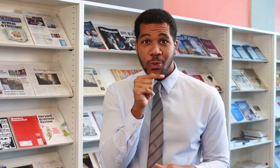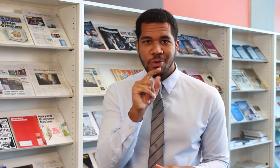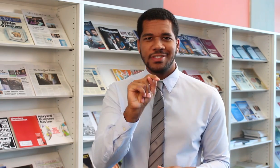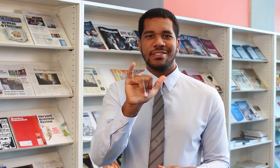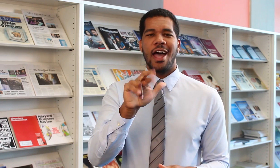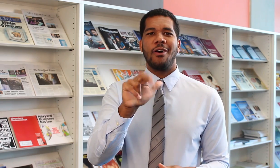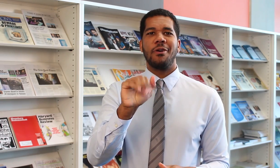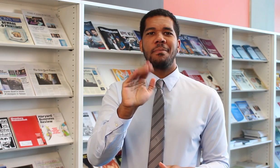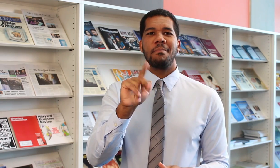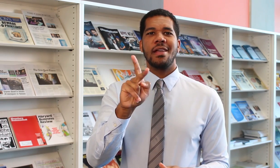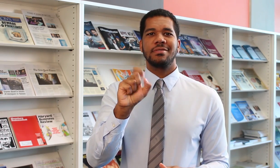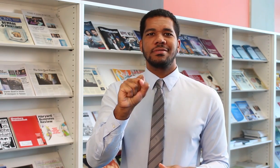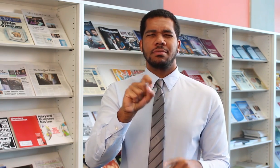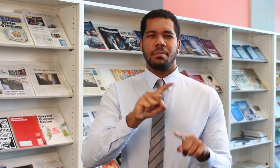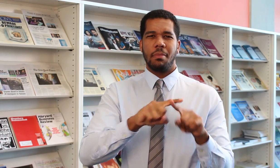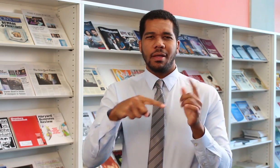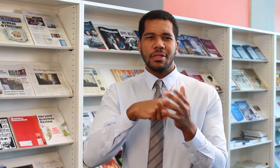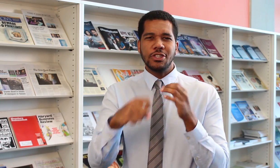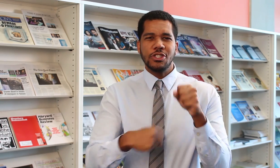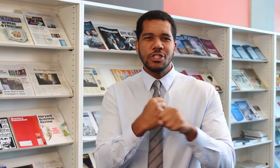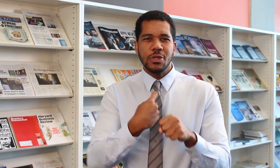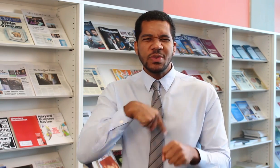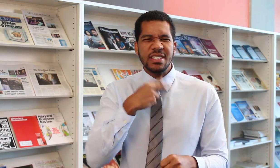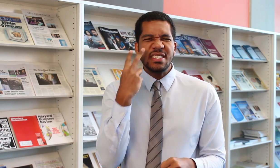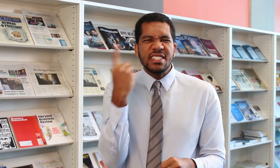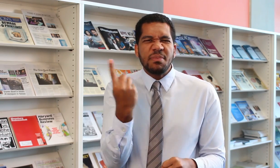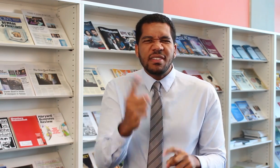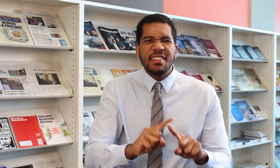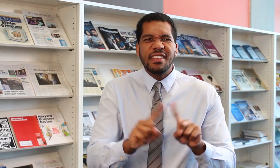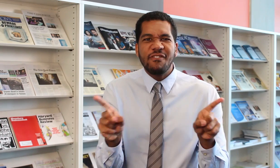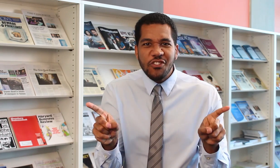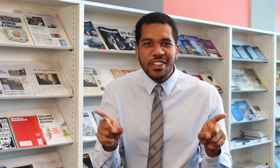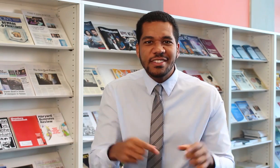but this year, we’re seeing something, or someone, different.